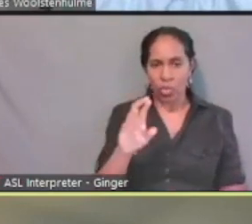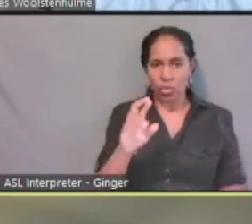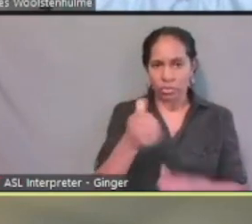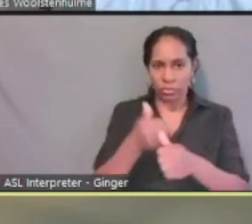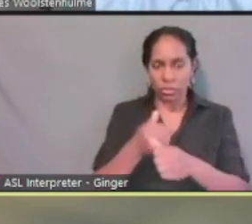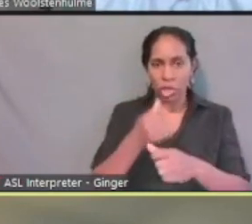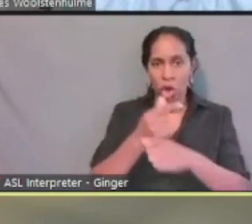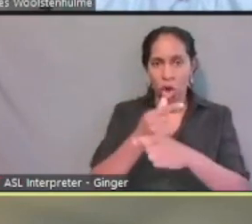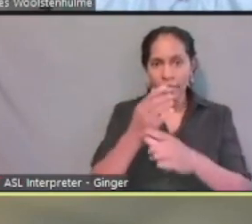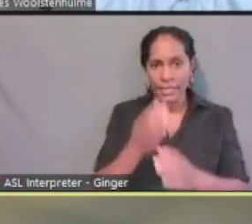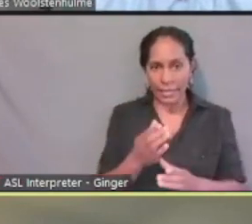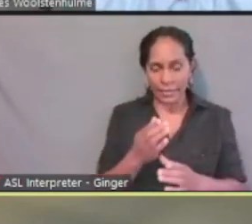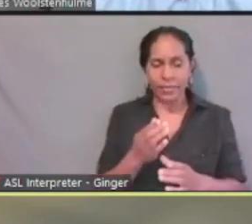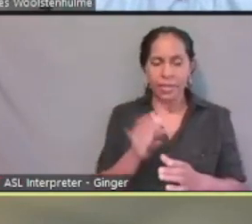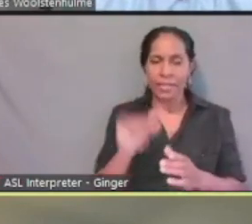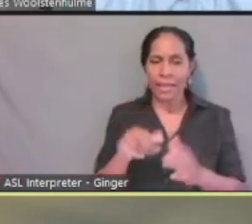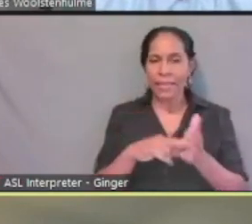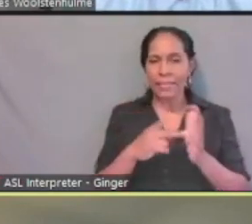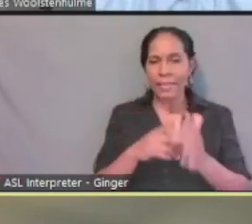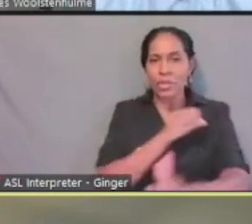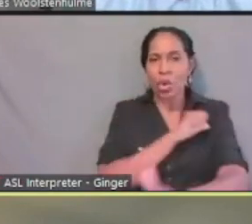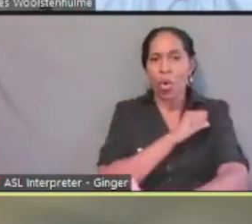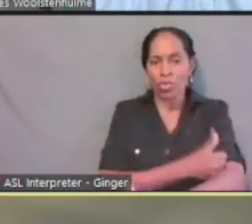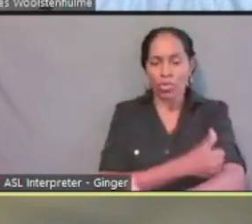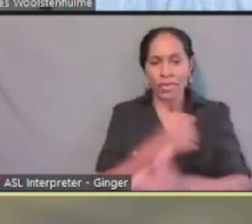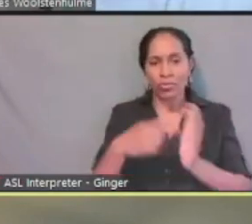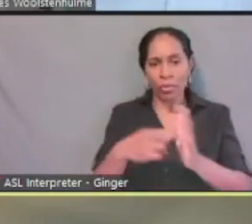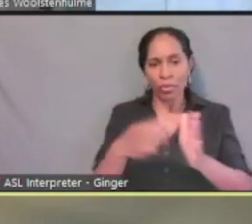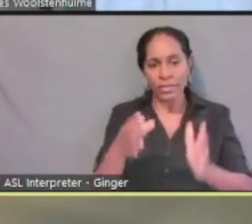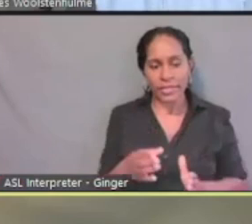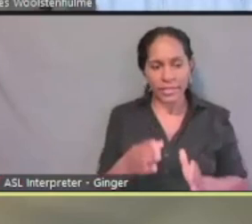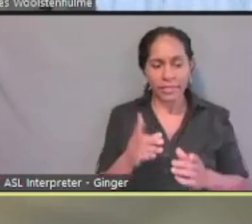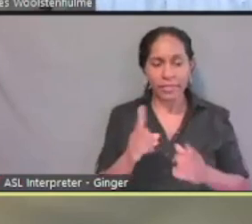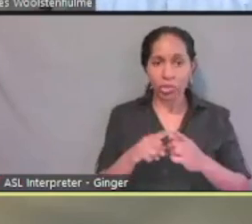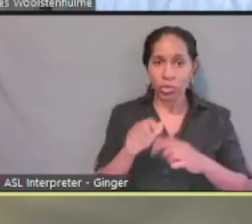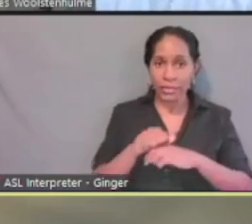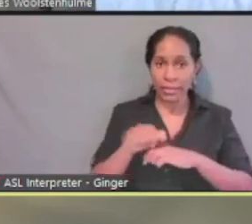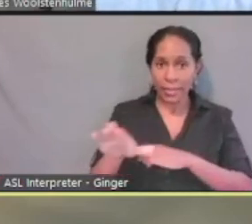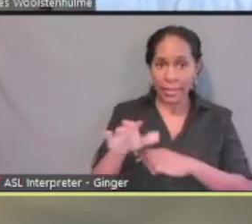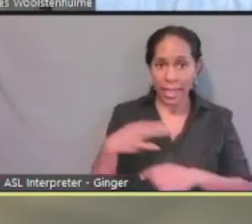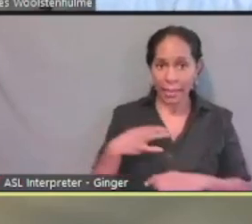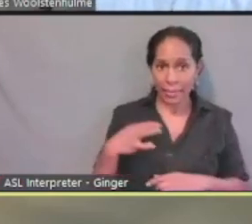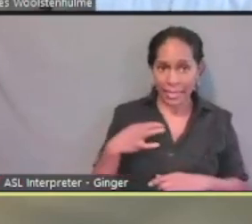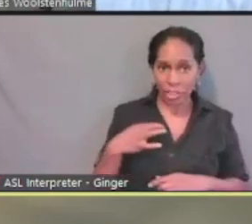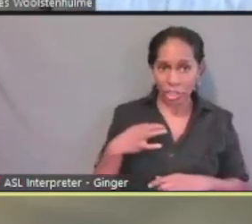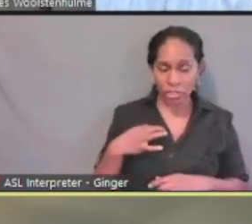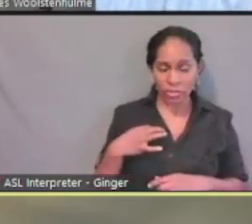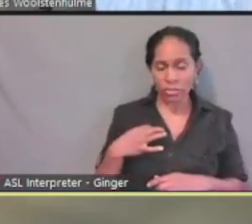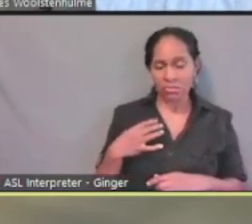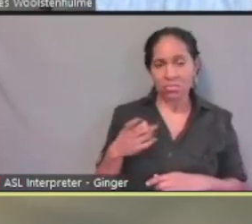they're their authorized representative to be able to submit an application without that person present,